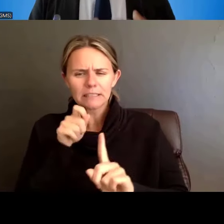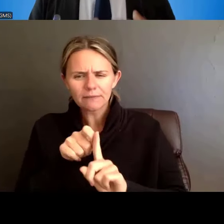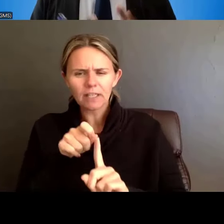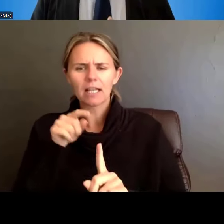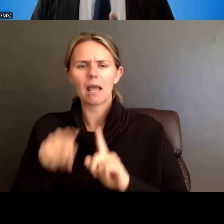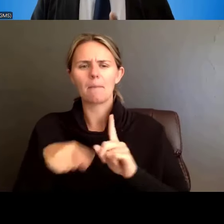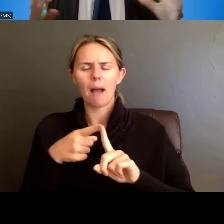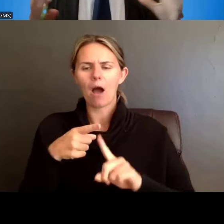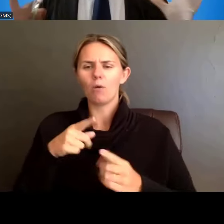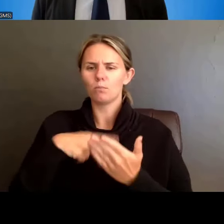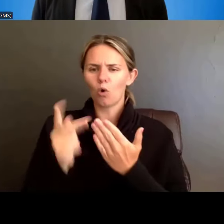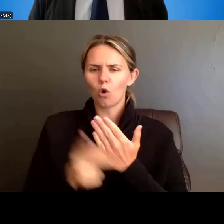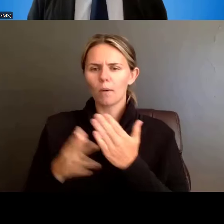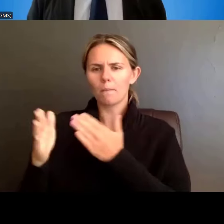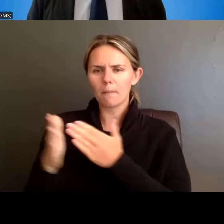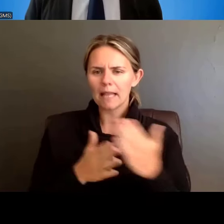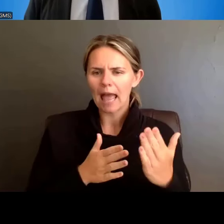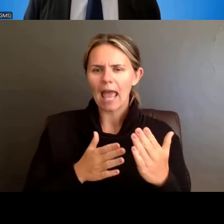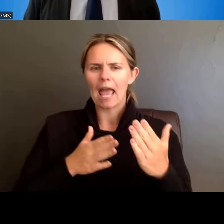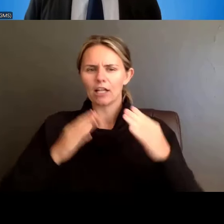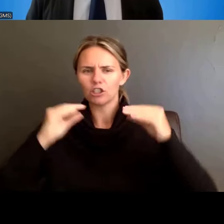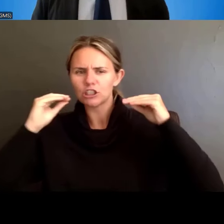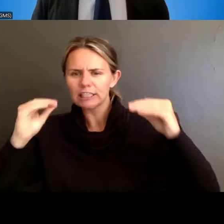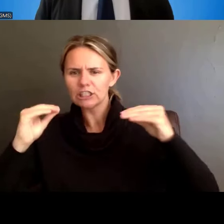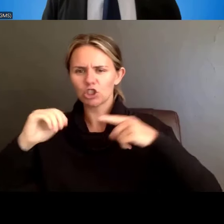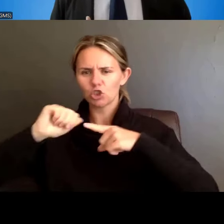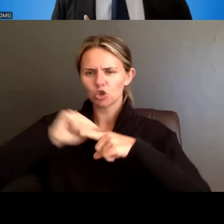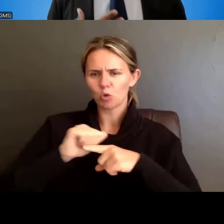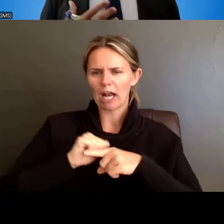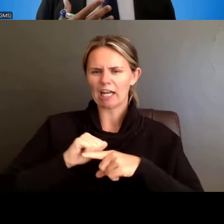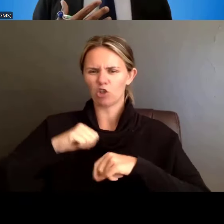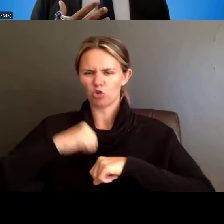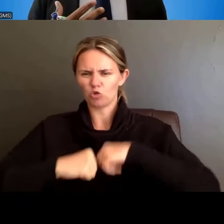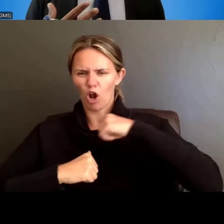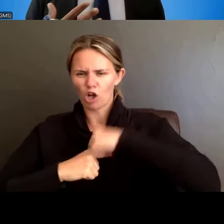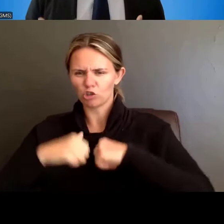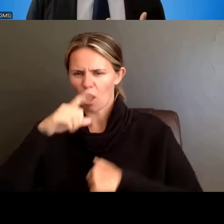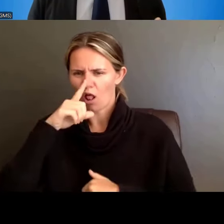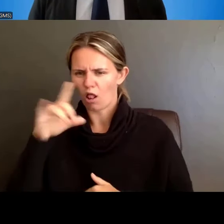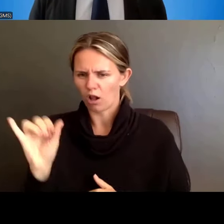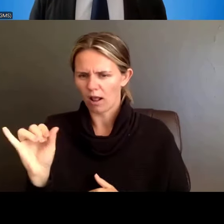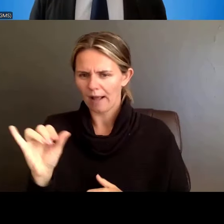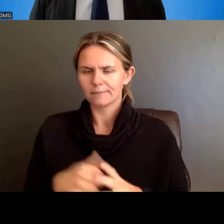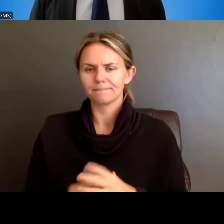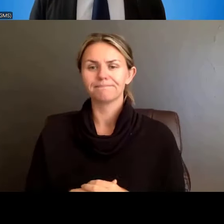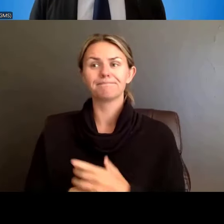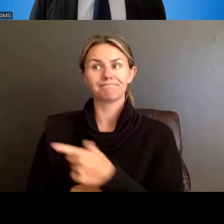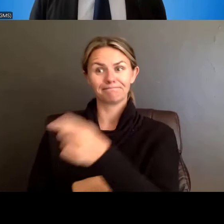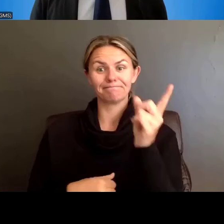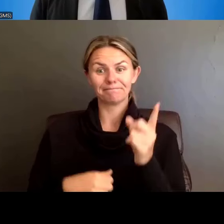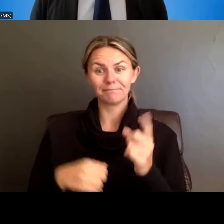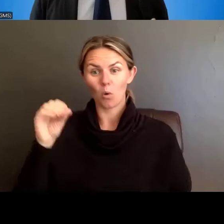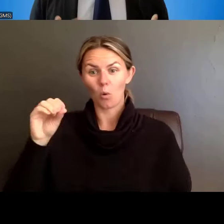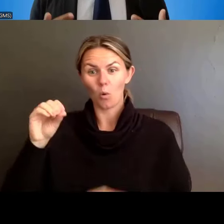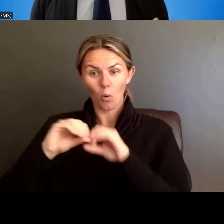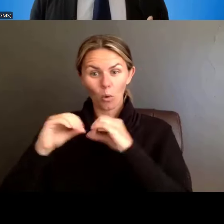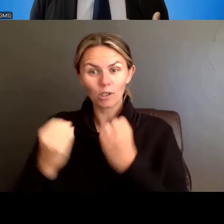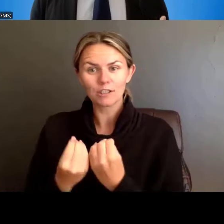as we're thinking about who the program faculty are. And so the applicant organizations can think about, for example, the planned strategy